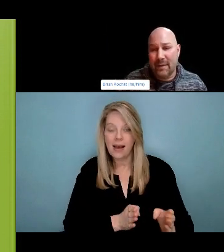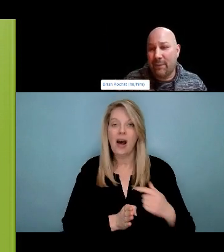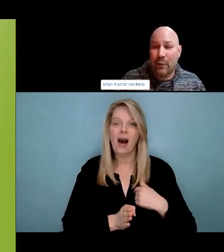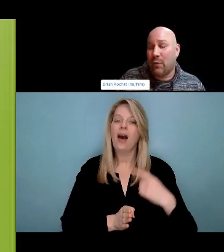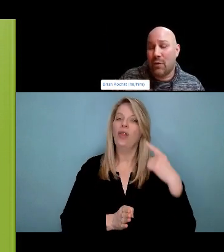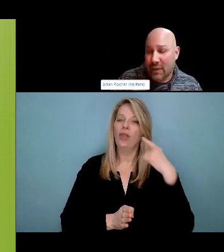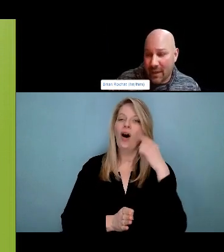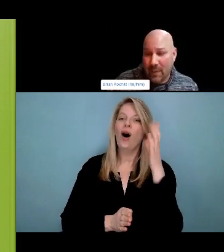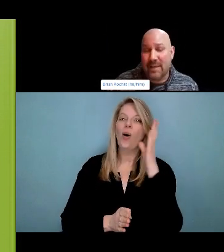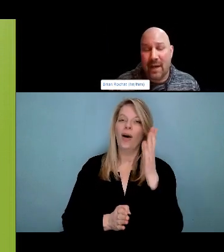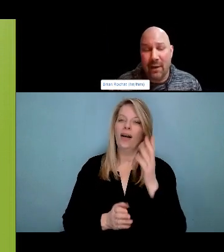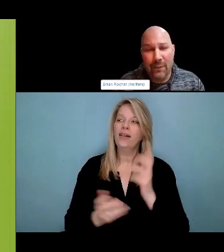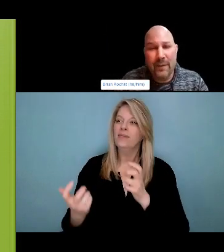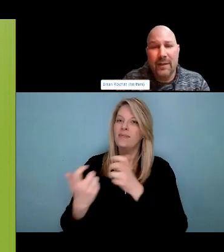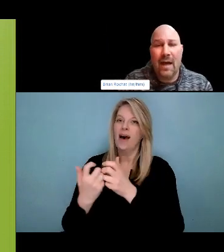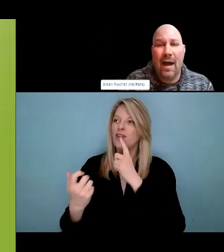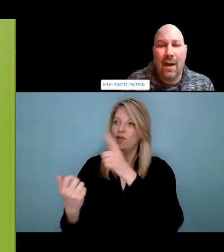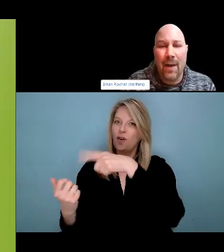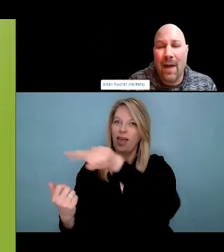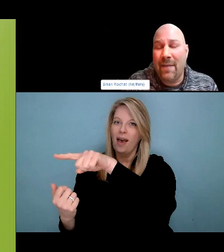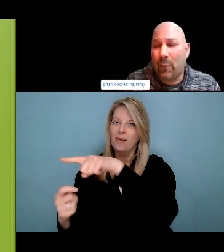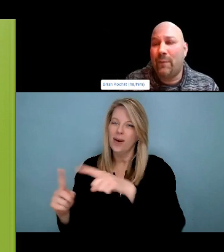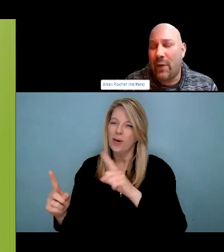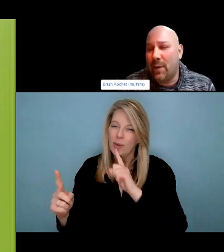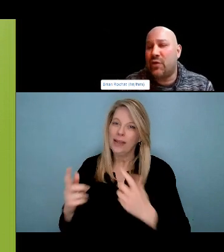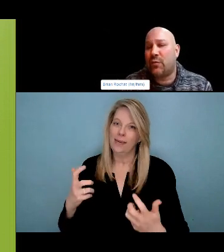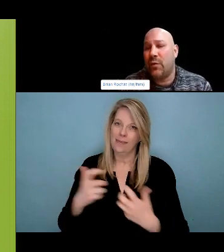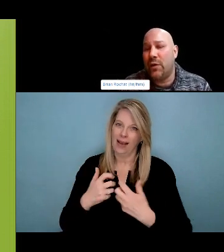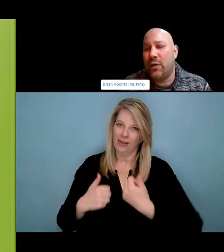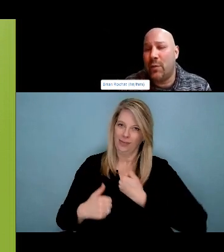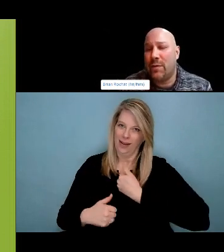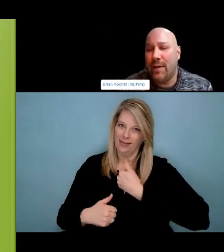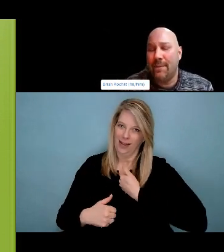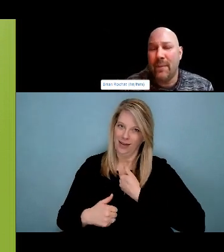kind of space where we want to talk about, you know, substance dependence, space where